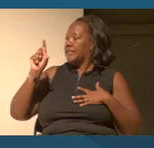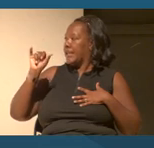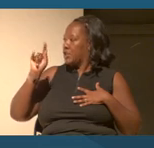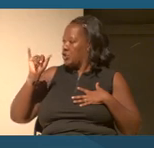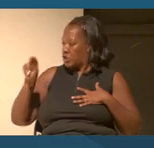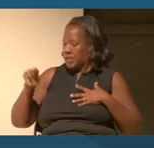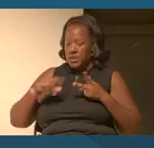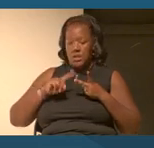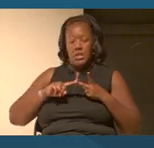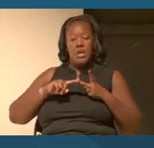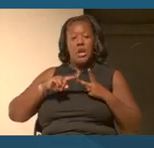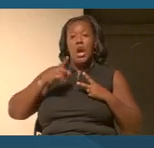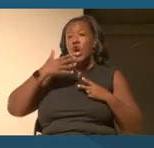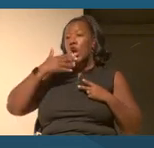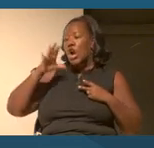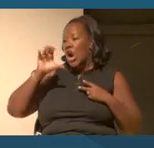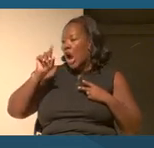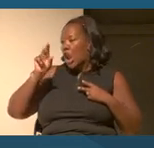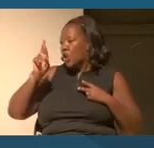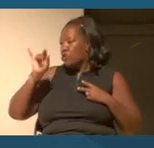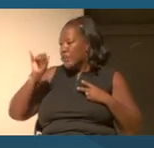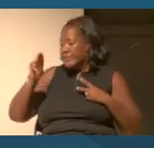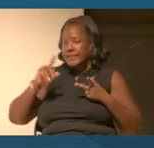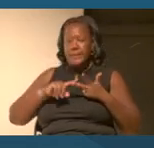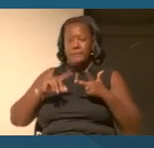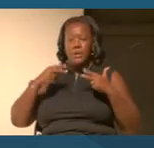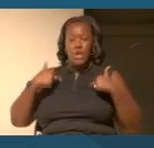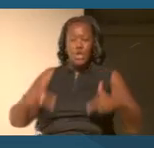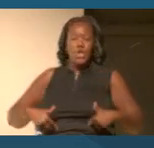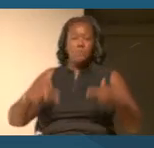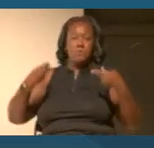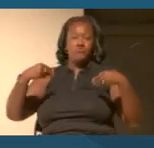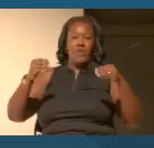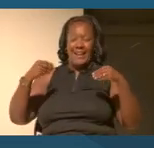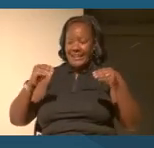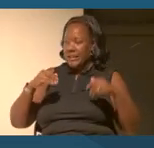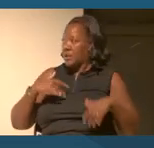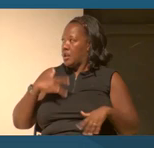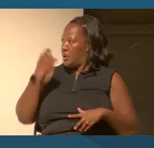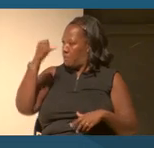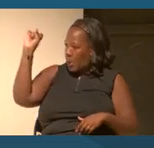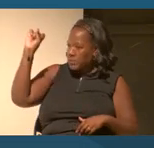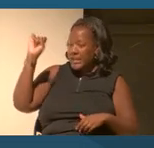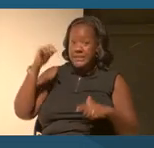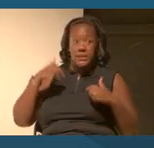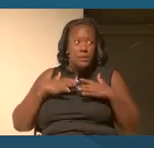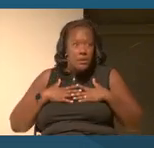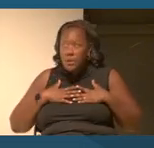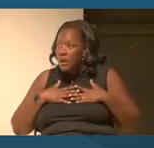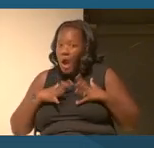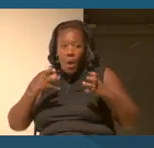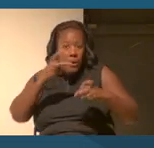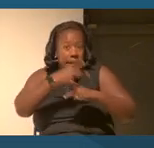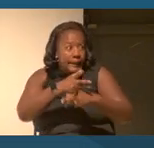Human trafficking. Human trafficking, protest. Like I'm trying to keep a job.